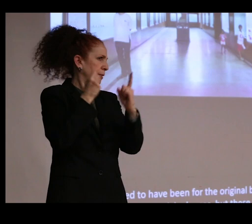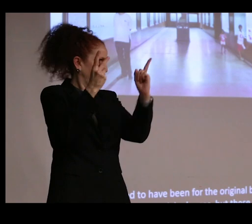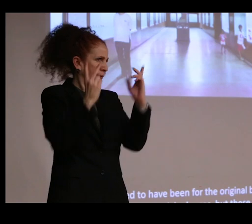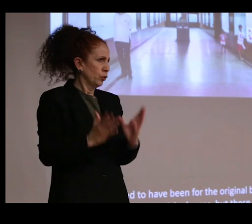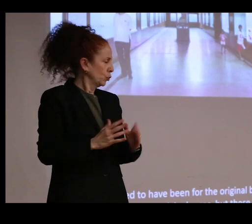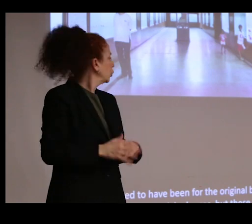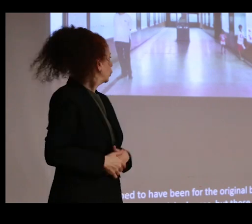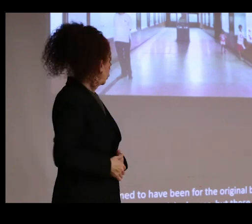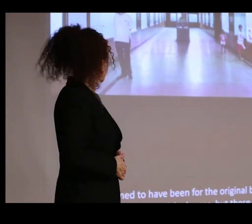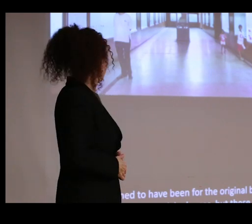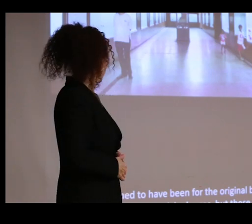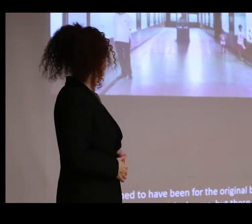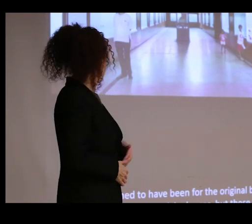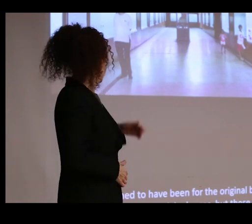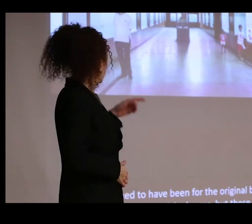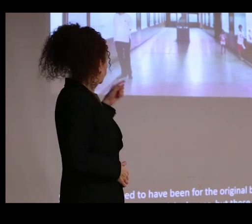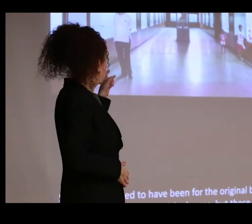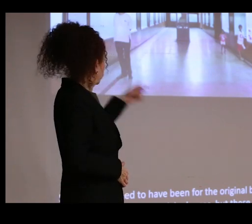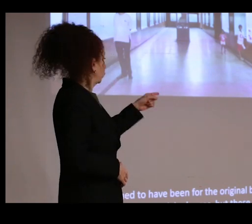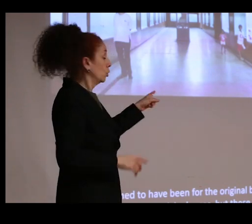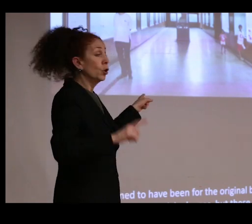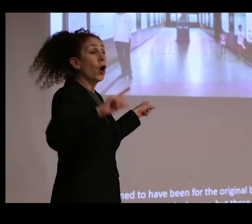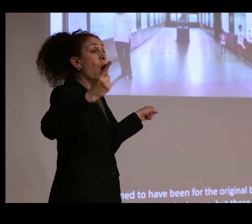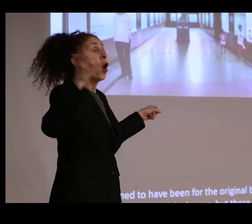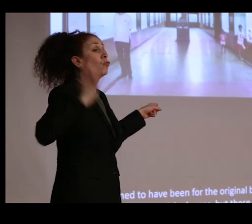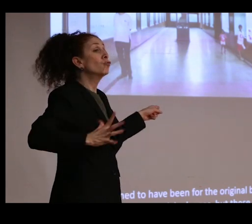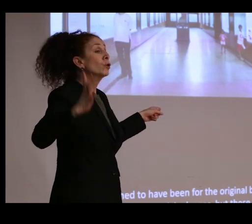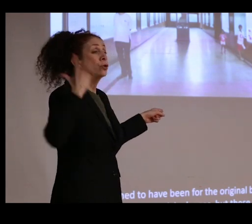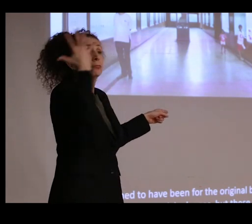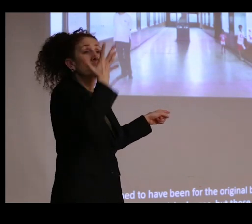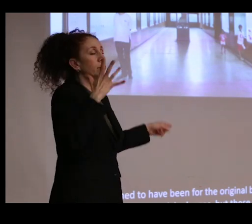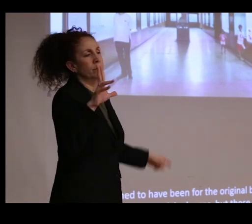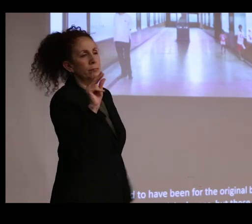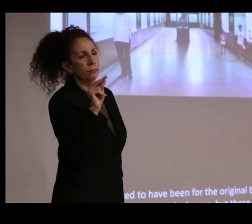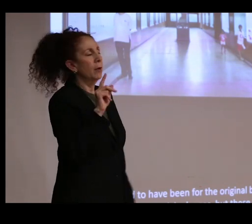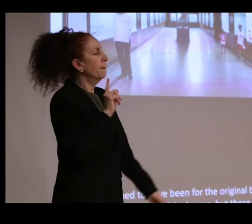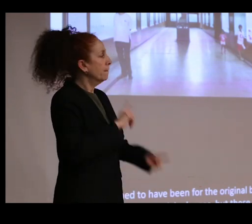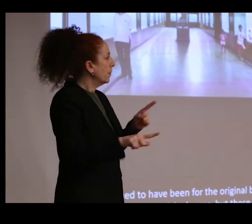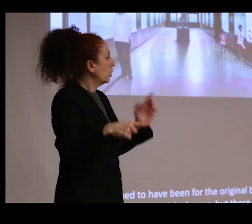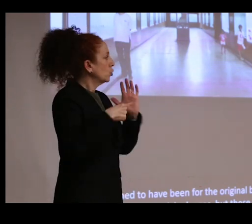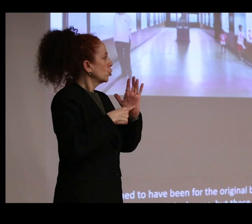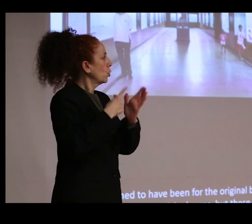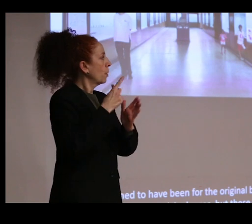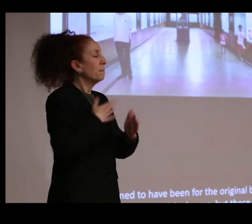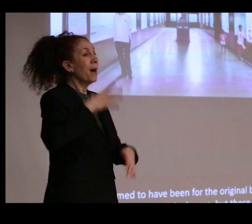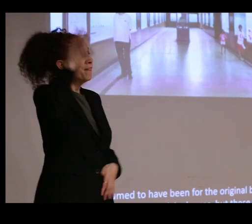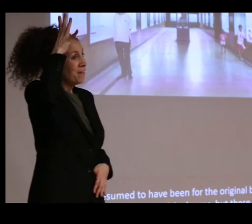And this is-- I don't believe these are the original cases. But I show you my father and my children,